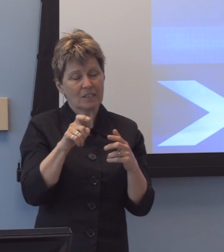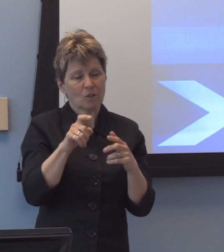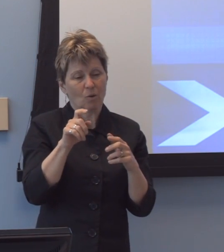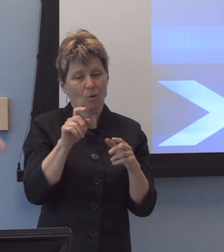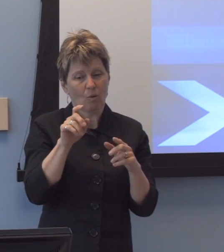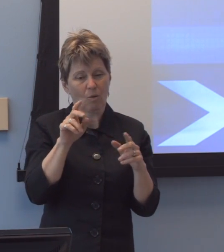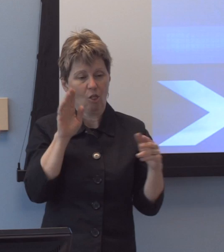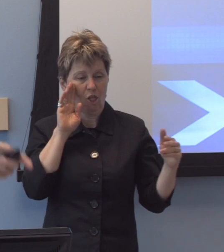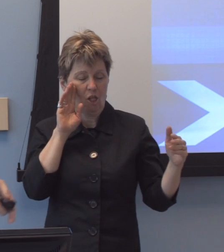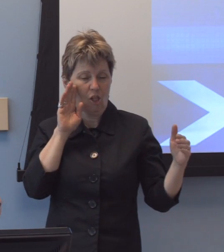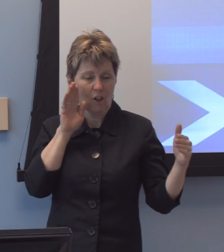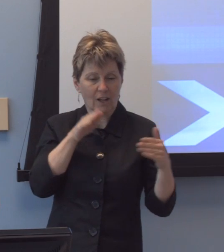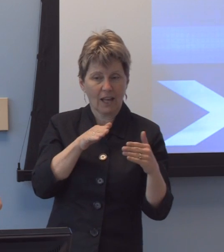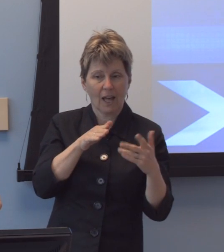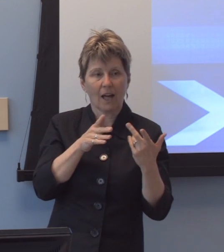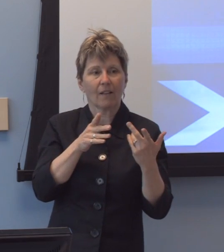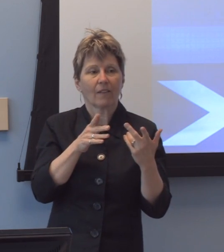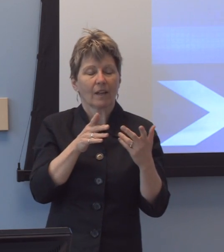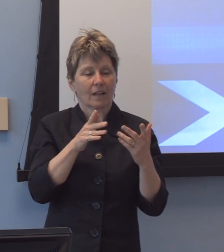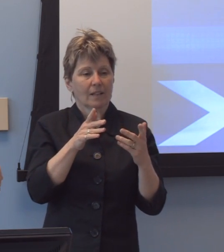and so we developed auditing tools that will,